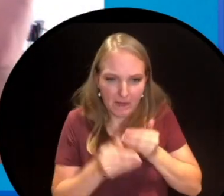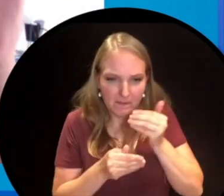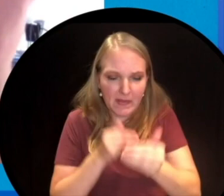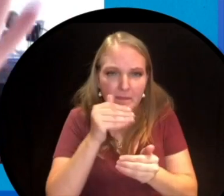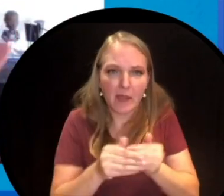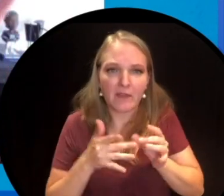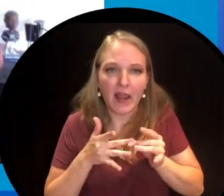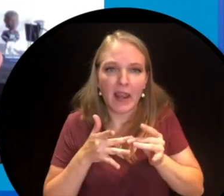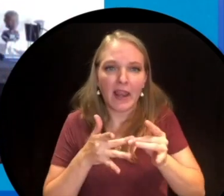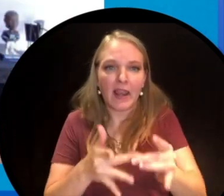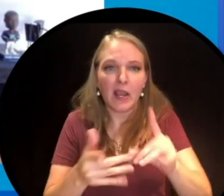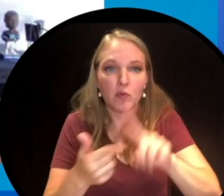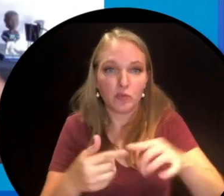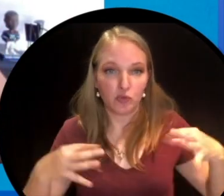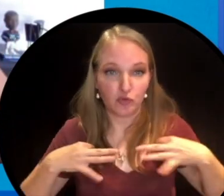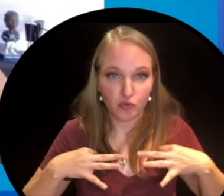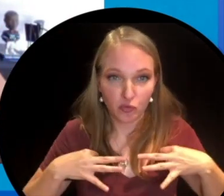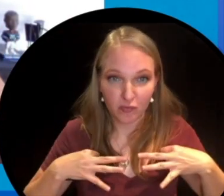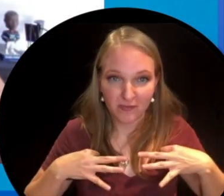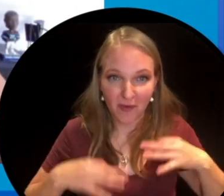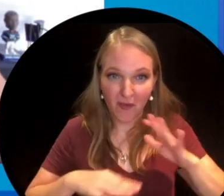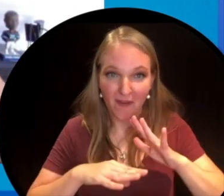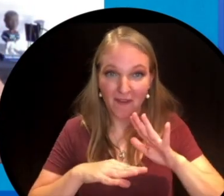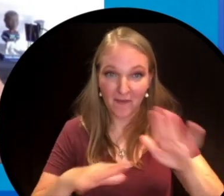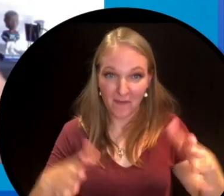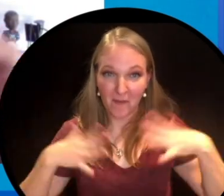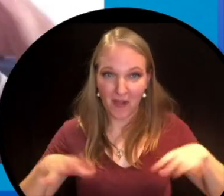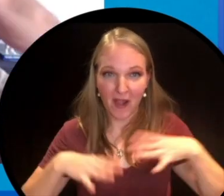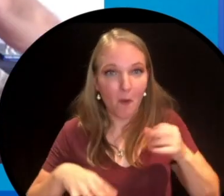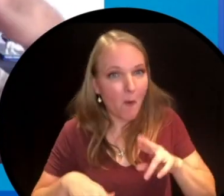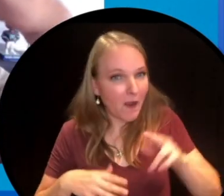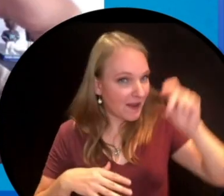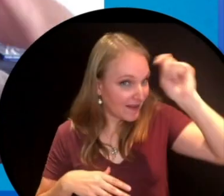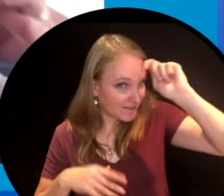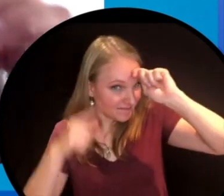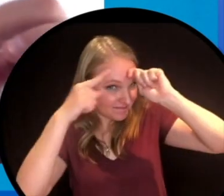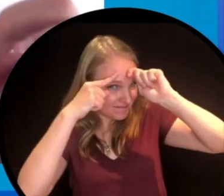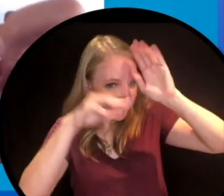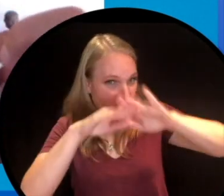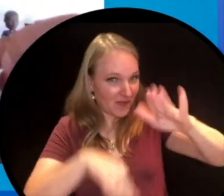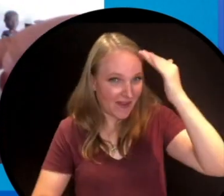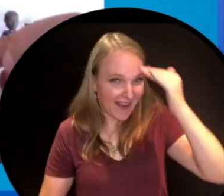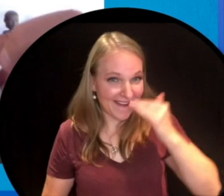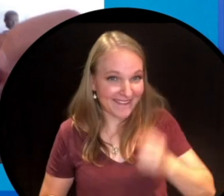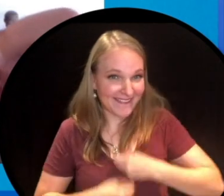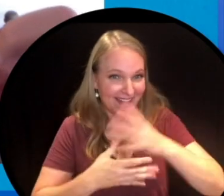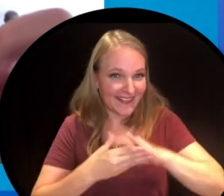do little things that lead to the shirt literally on your back or let's say the telling tales cap